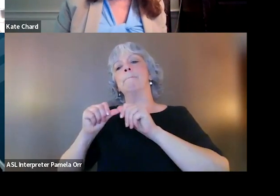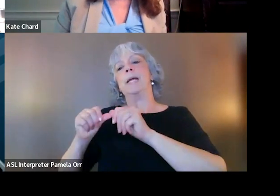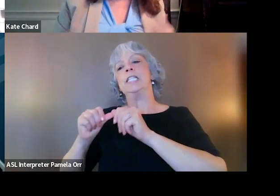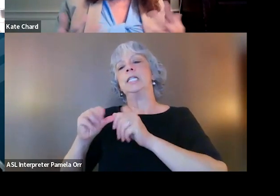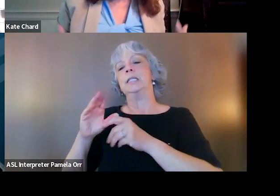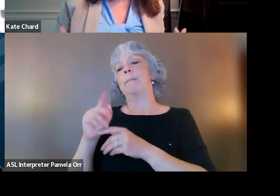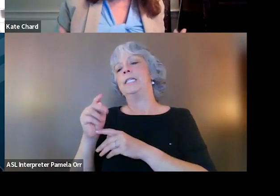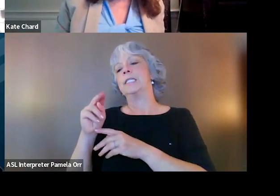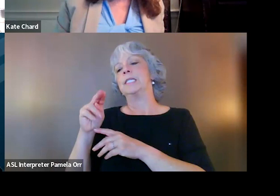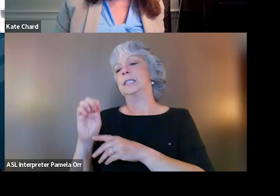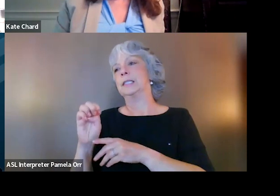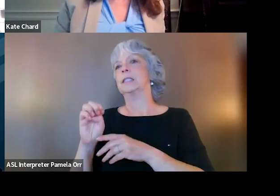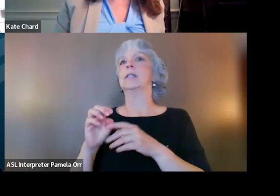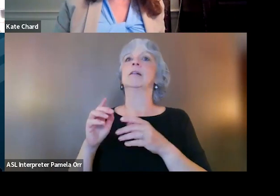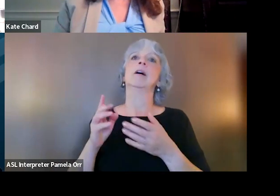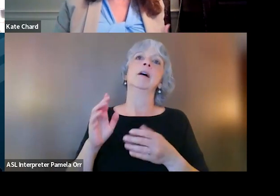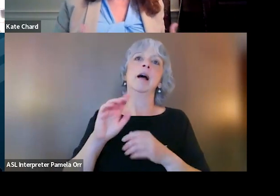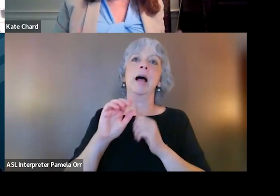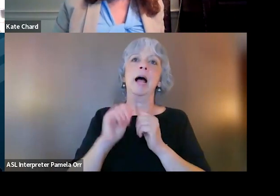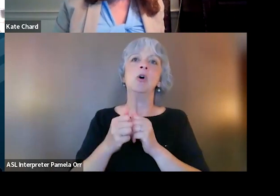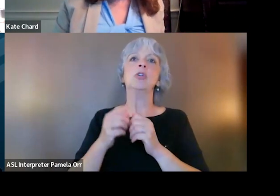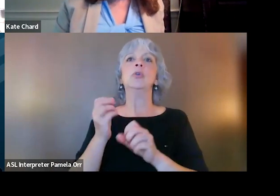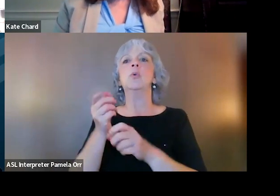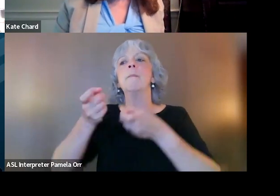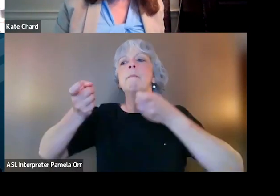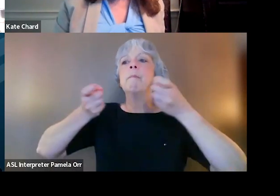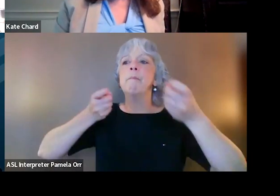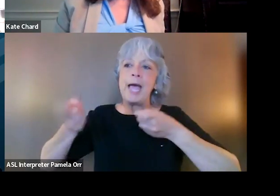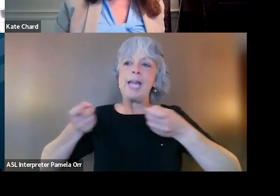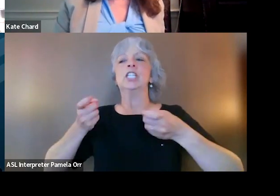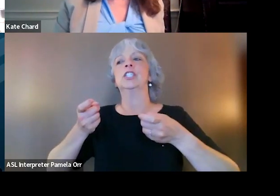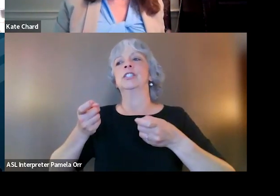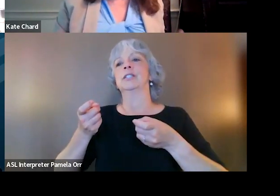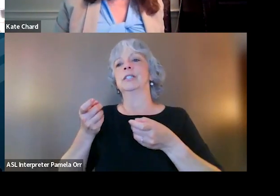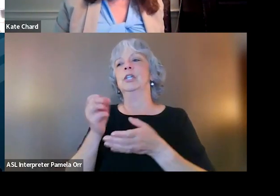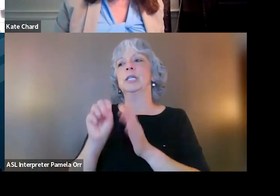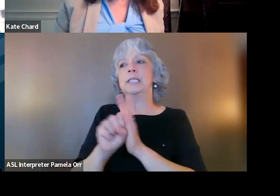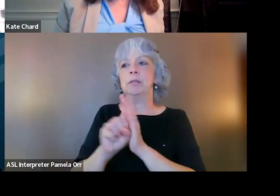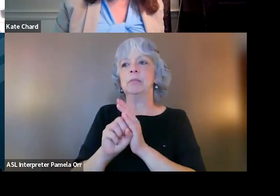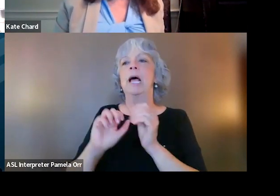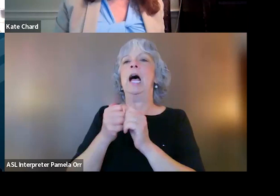in the prison system. It was about how do you manage your symptoms, how do you live with the memories?